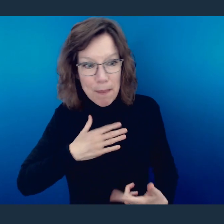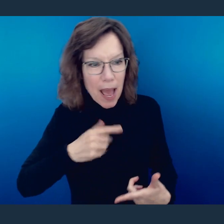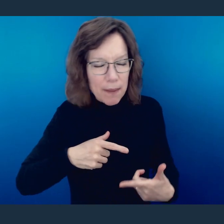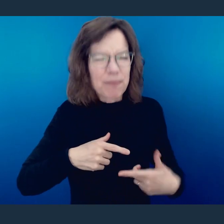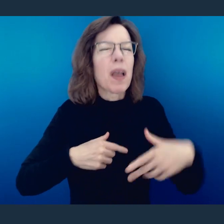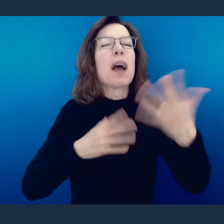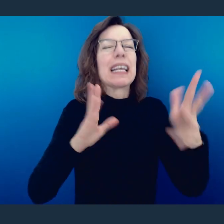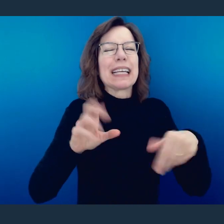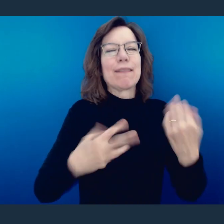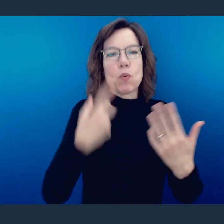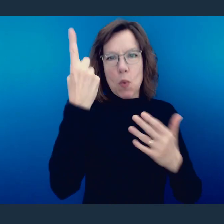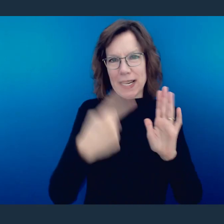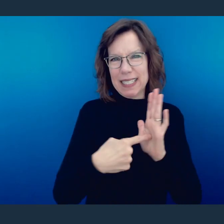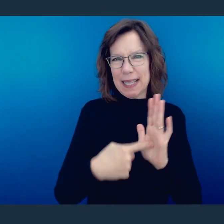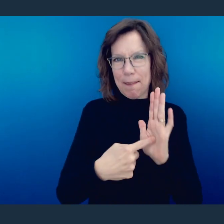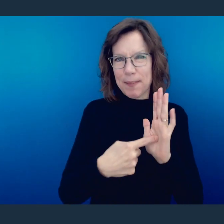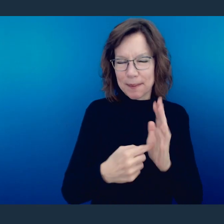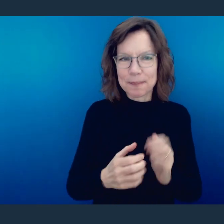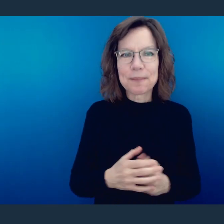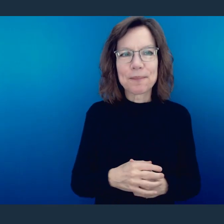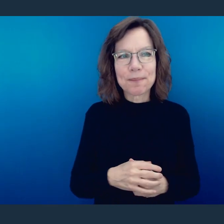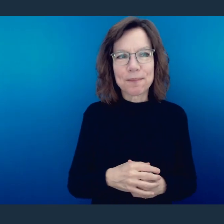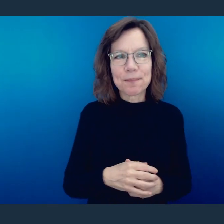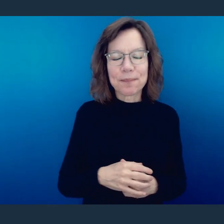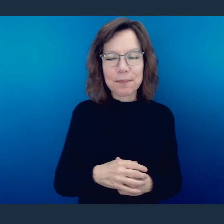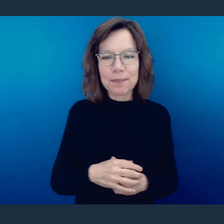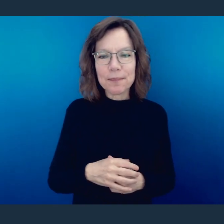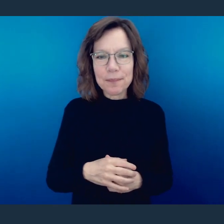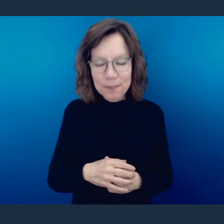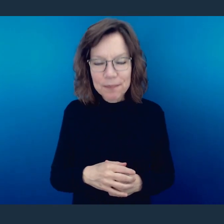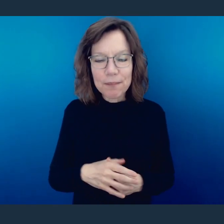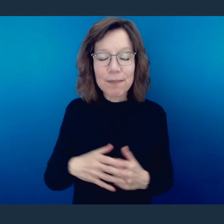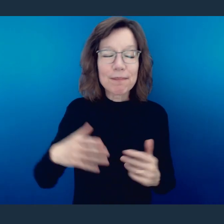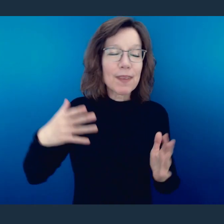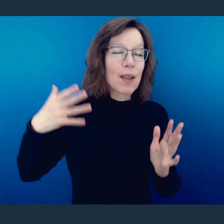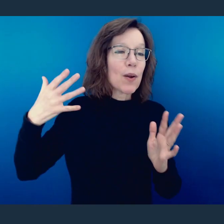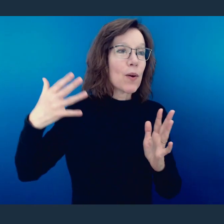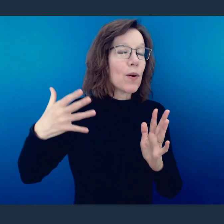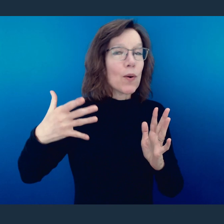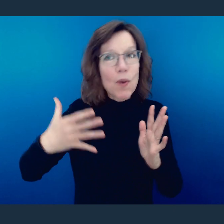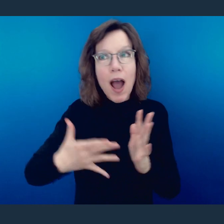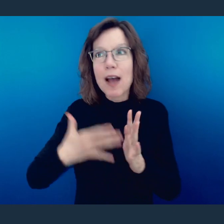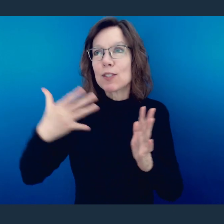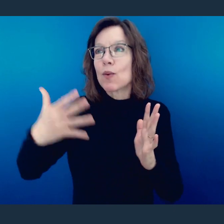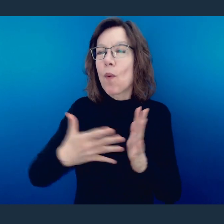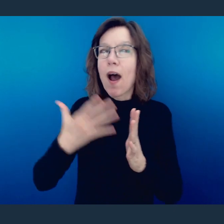pleasing to me. I'll give you an example of that. Every so